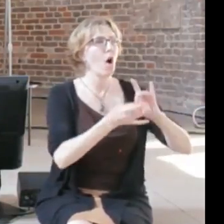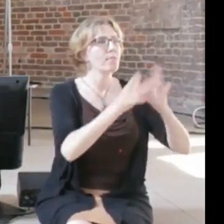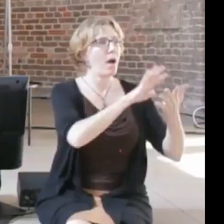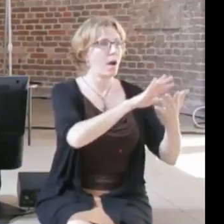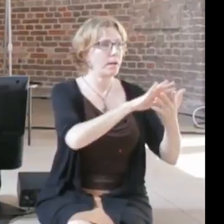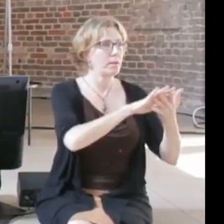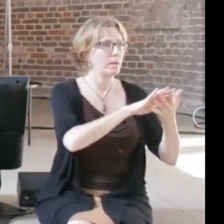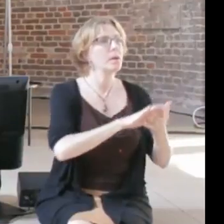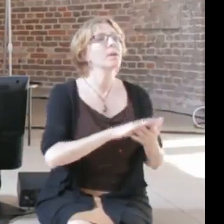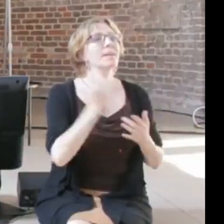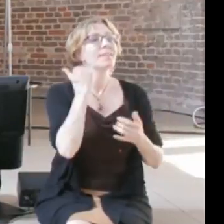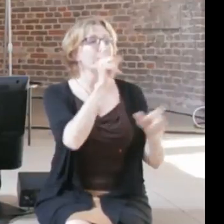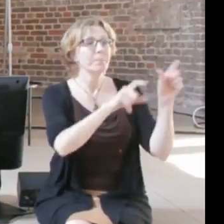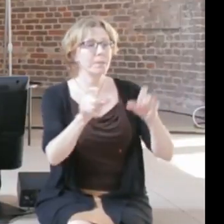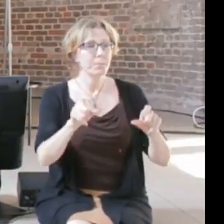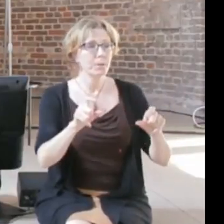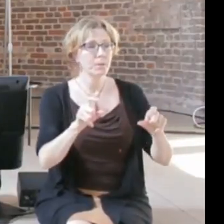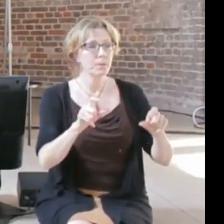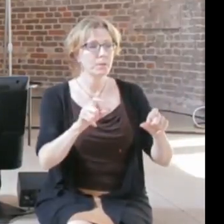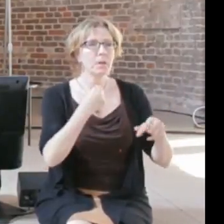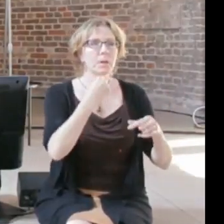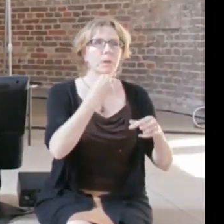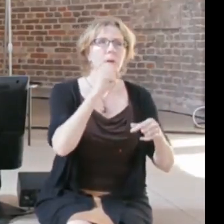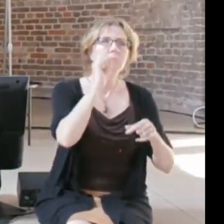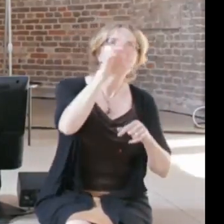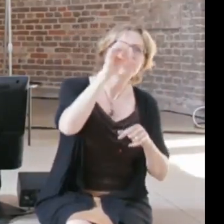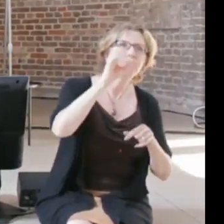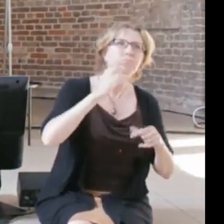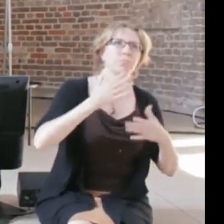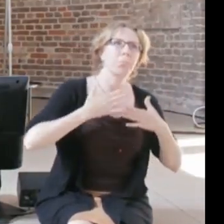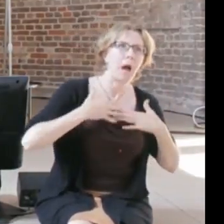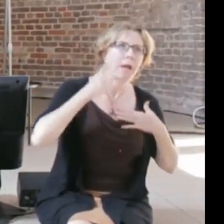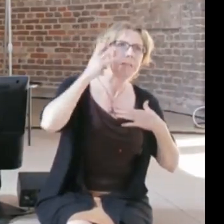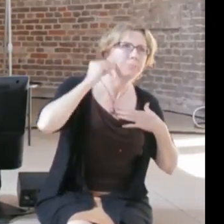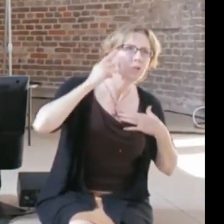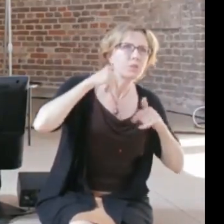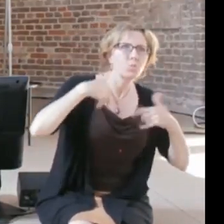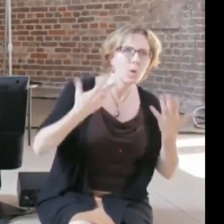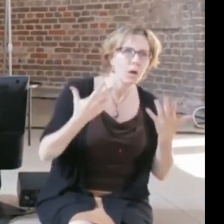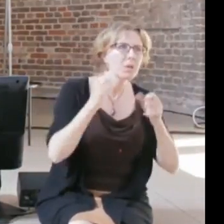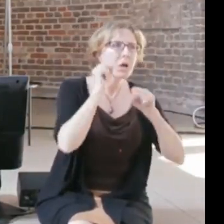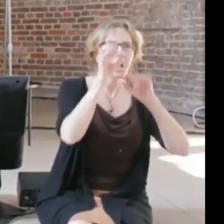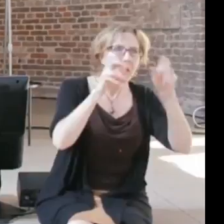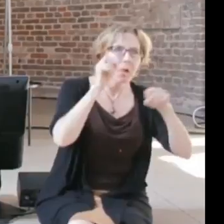stories and tell politicians who may not have first experience with creating on the Internet